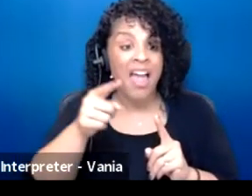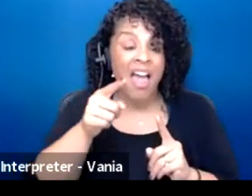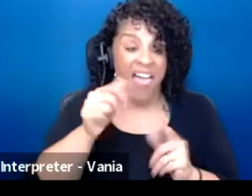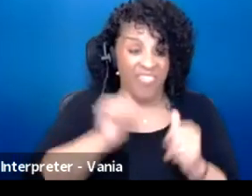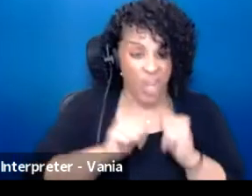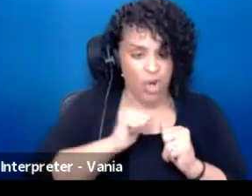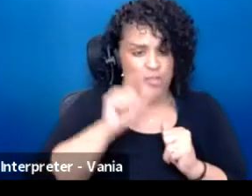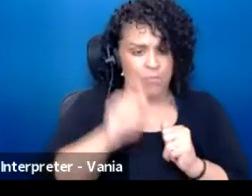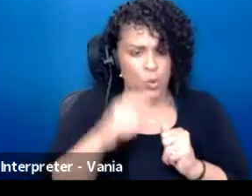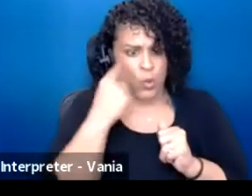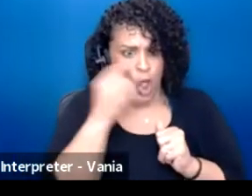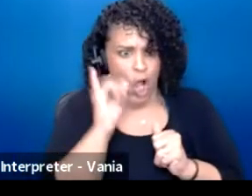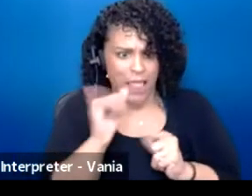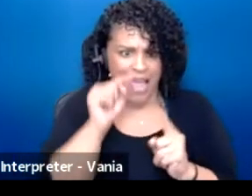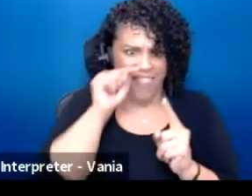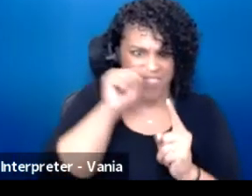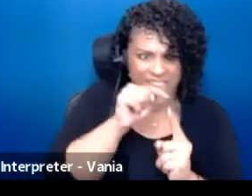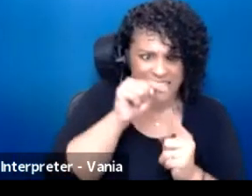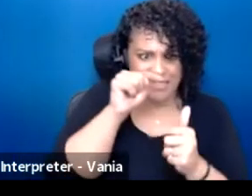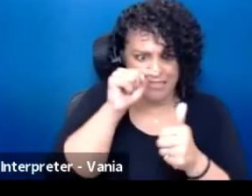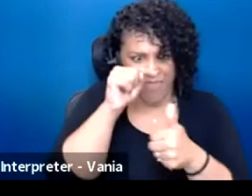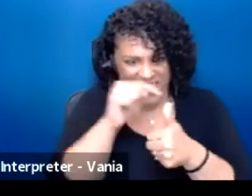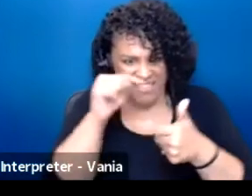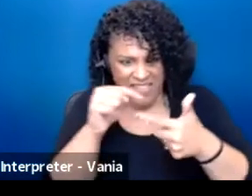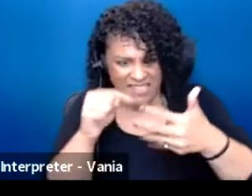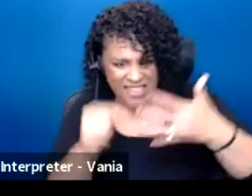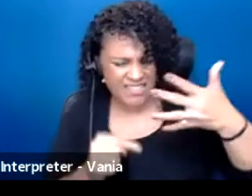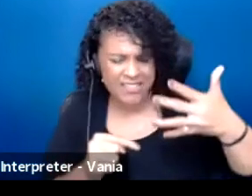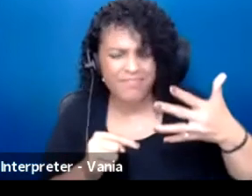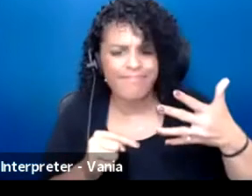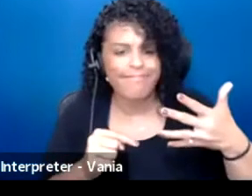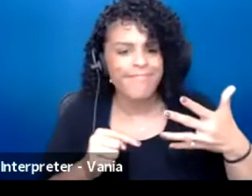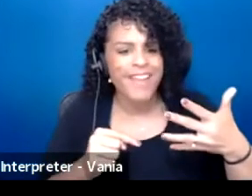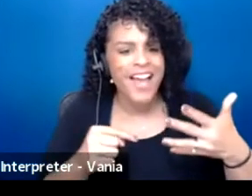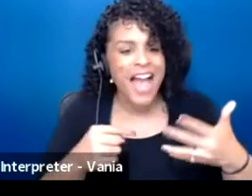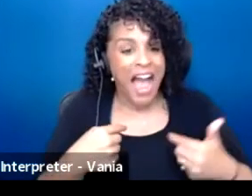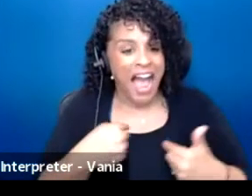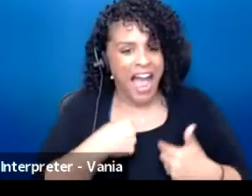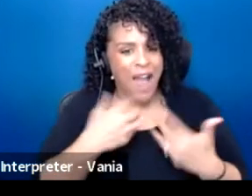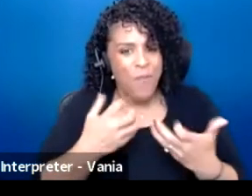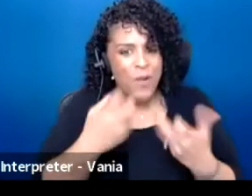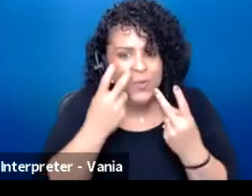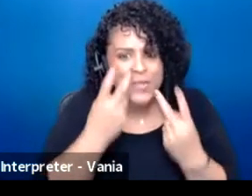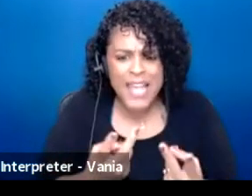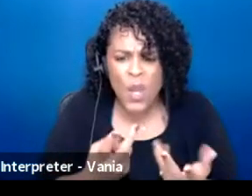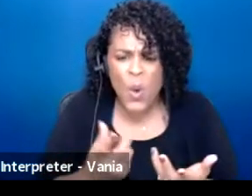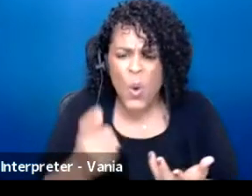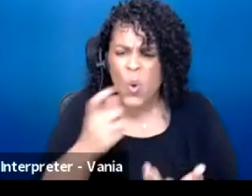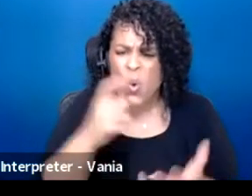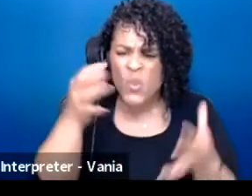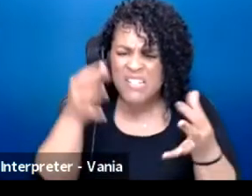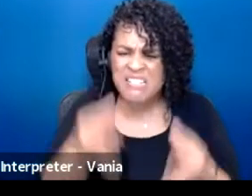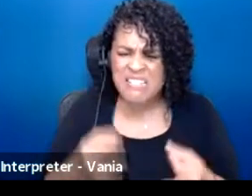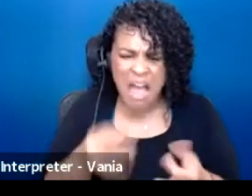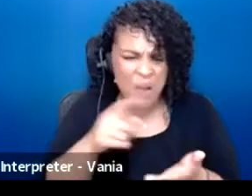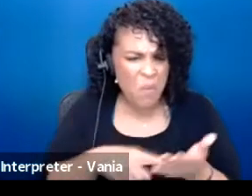And I think that that's where I want to see. It's like really who decided what it has to be.